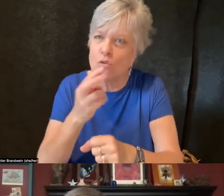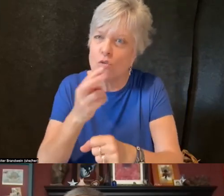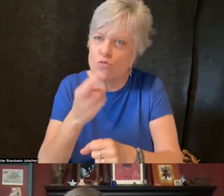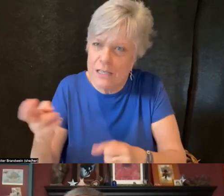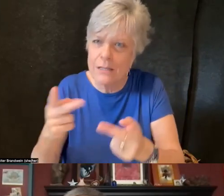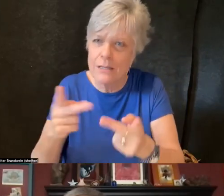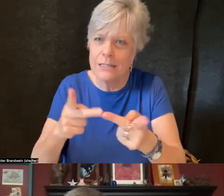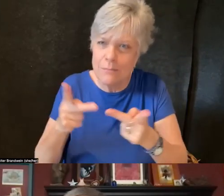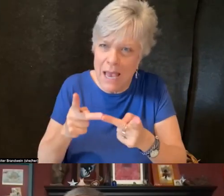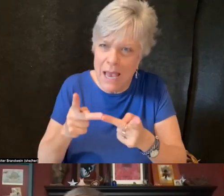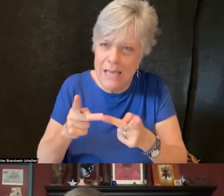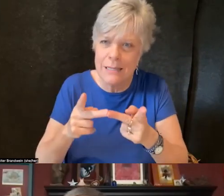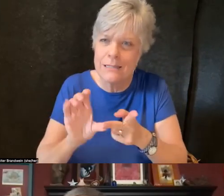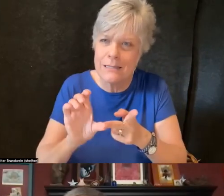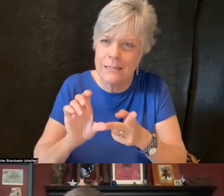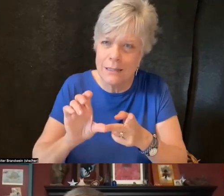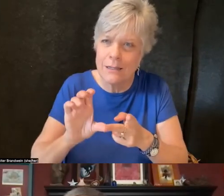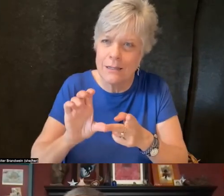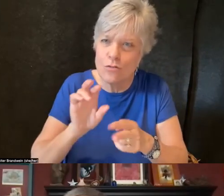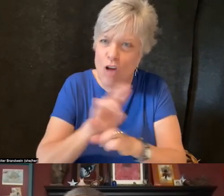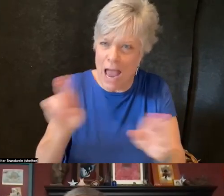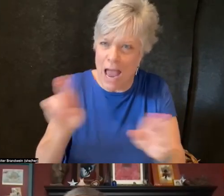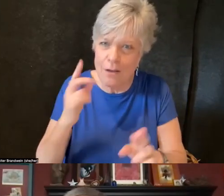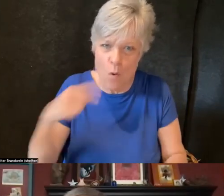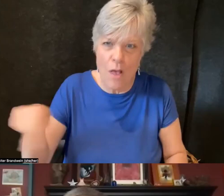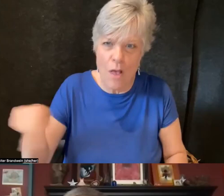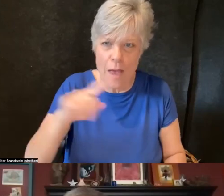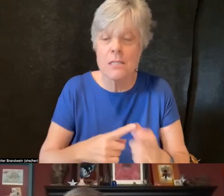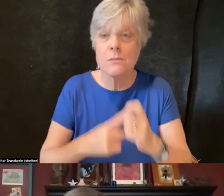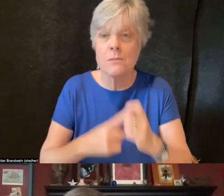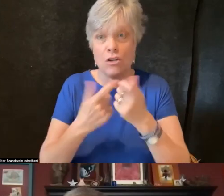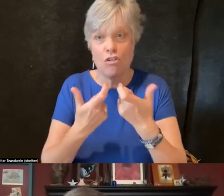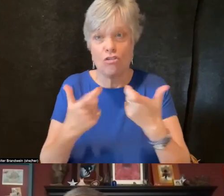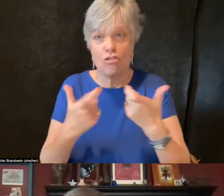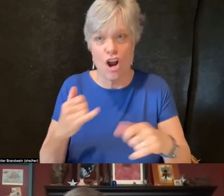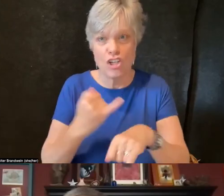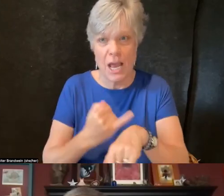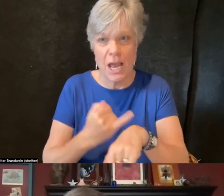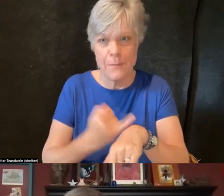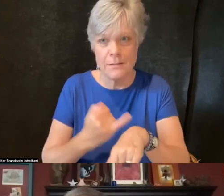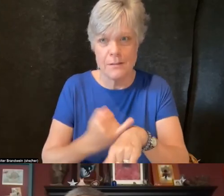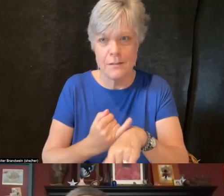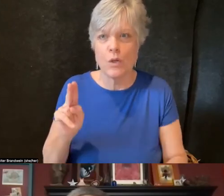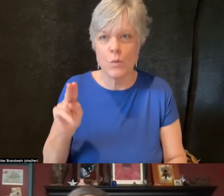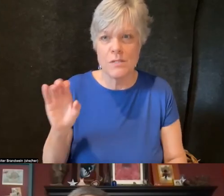especially on a large campus like UC Berkeley, space is such a limited resource